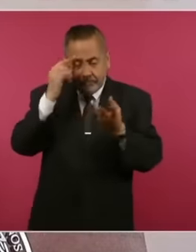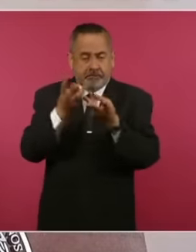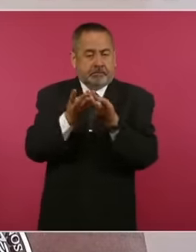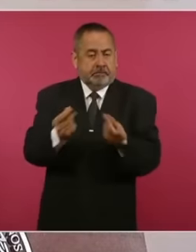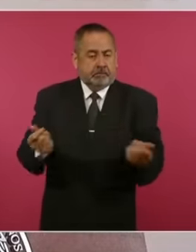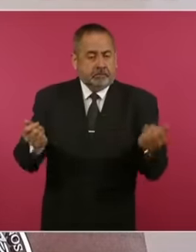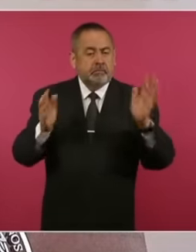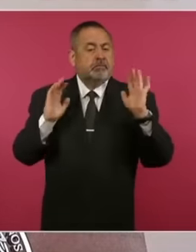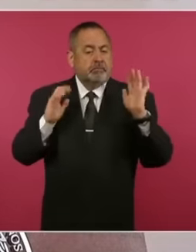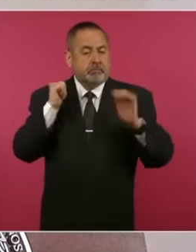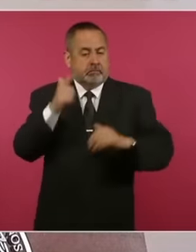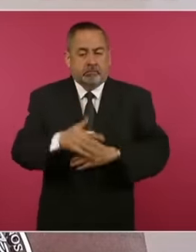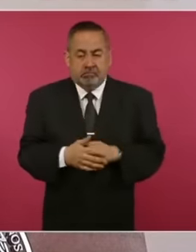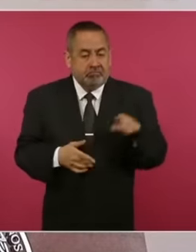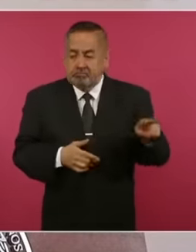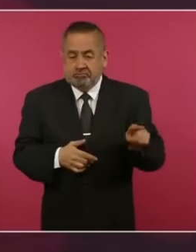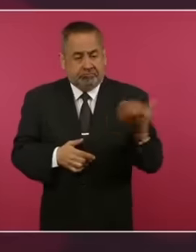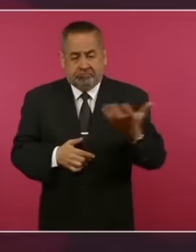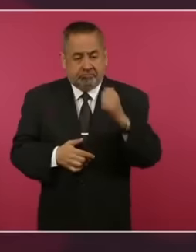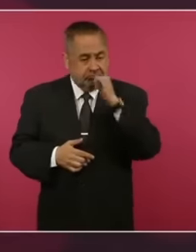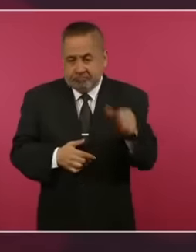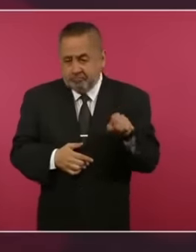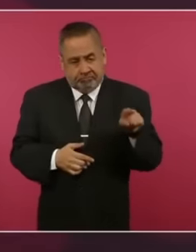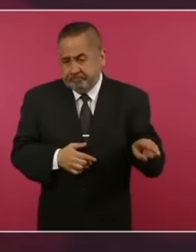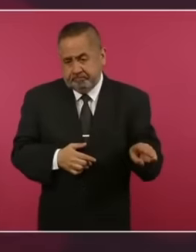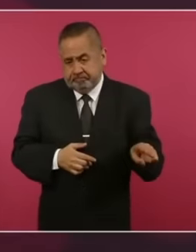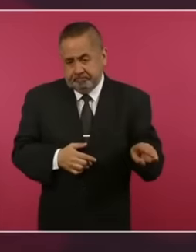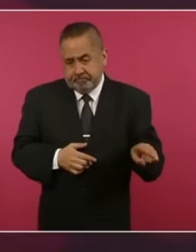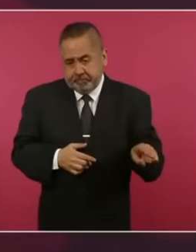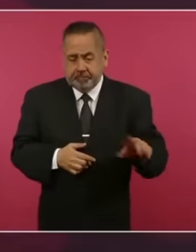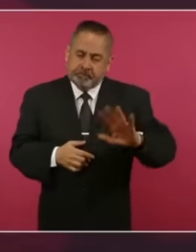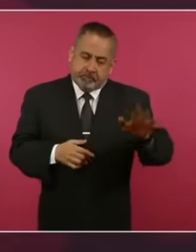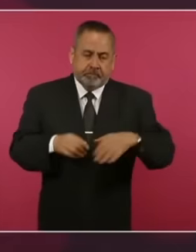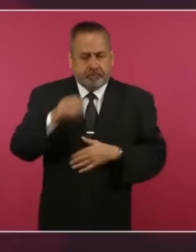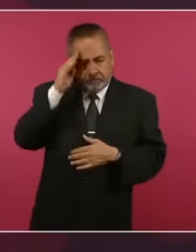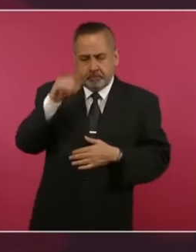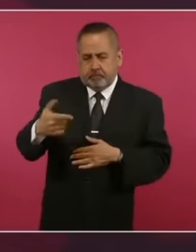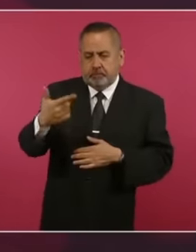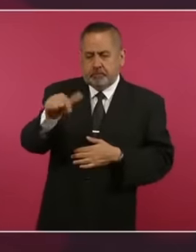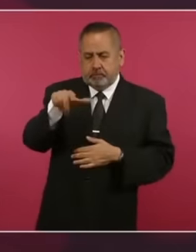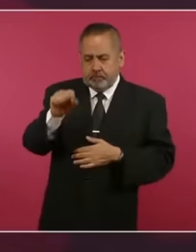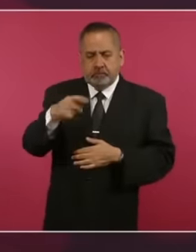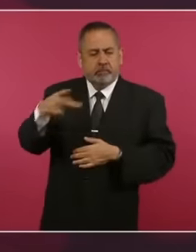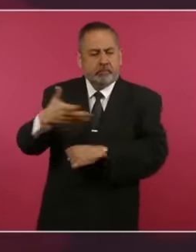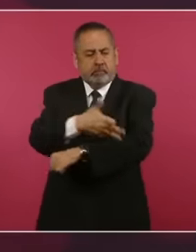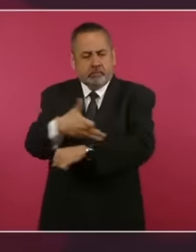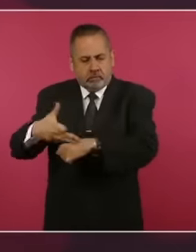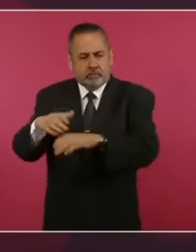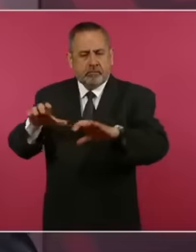situation, it was not done now, Mr. Glass, his family members and other interested persons or